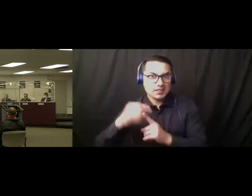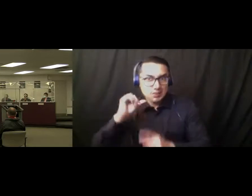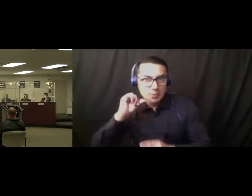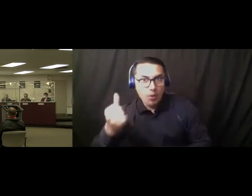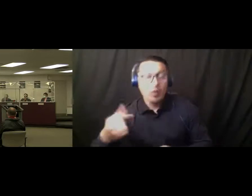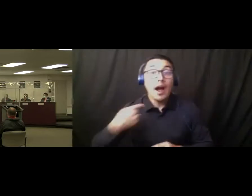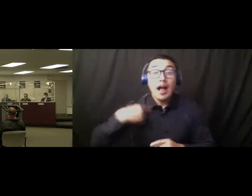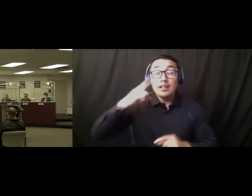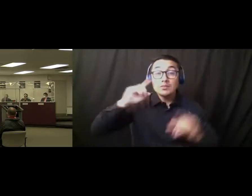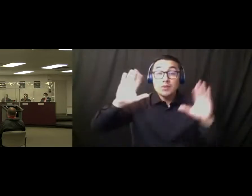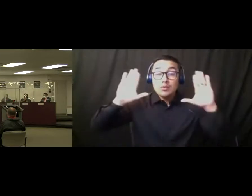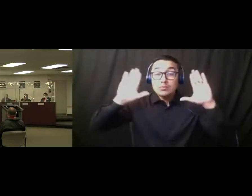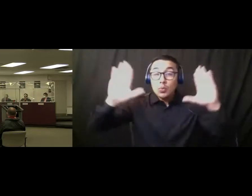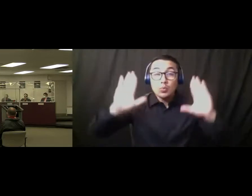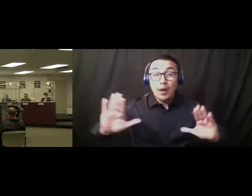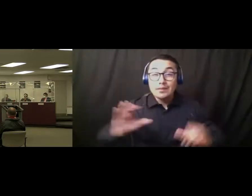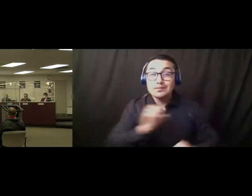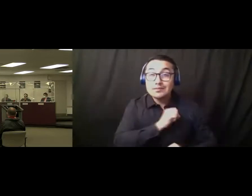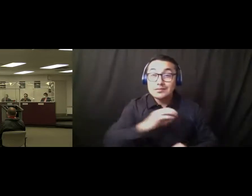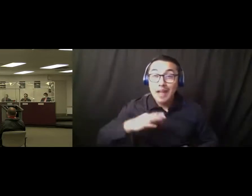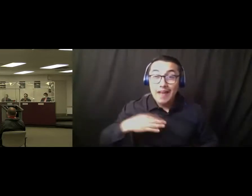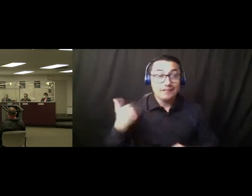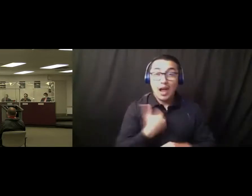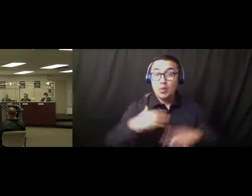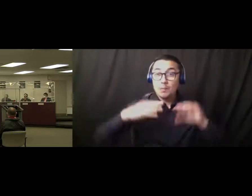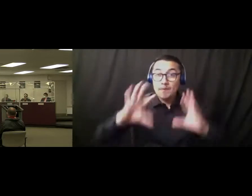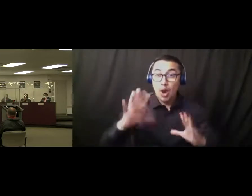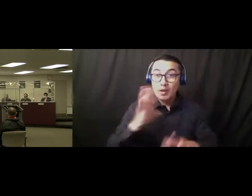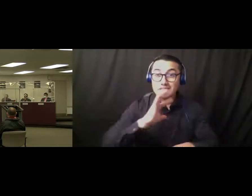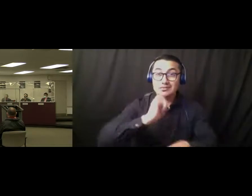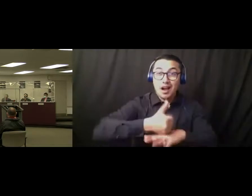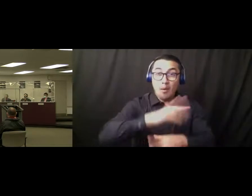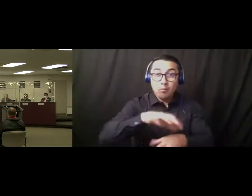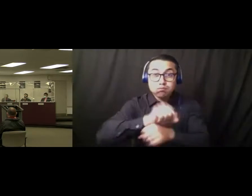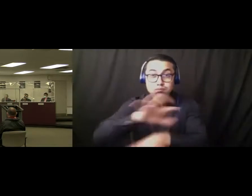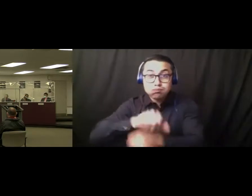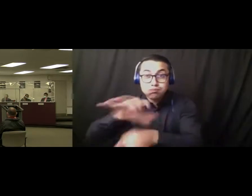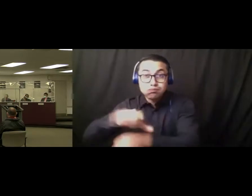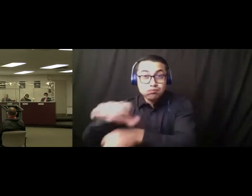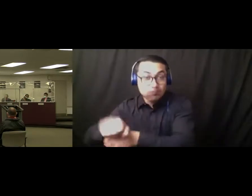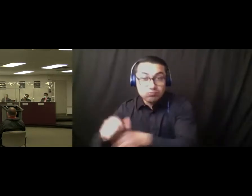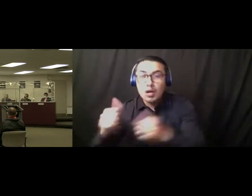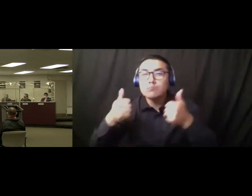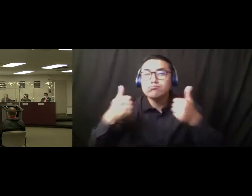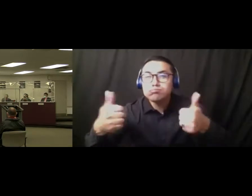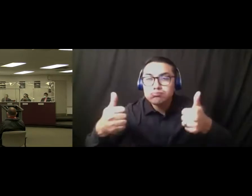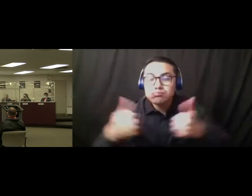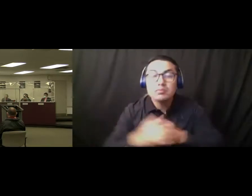they already have appointments, some have already got them done. And uh, I happen to l also, in a couple of those faculty members